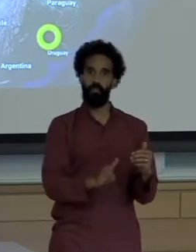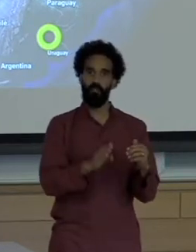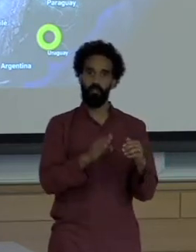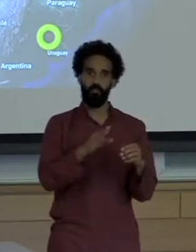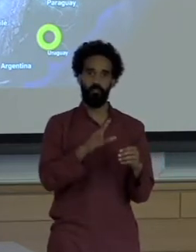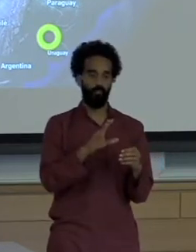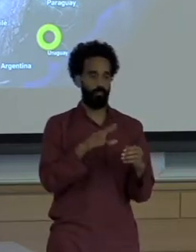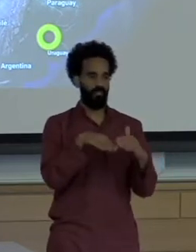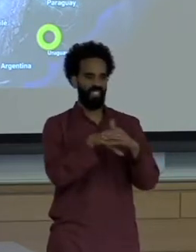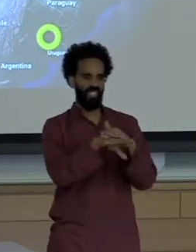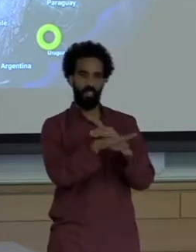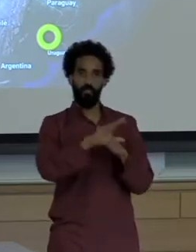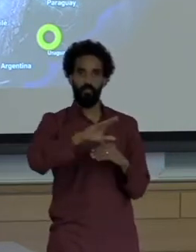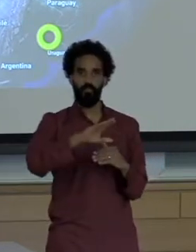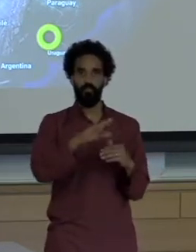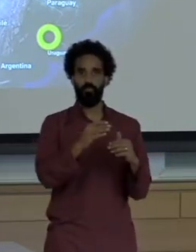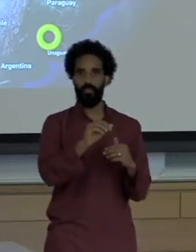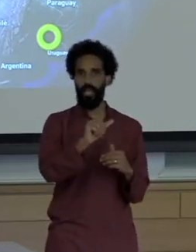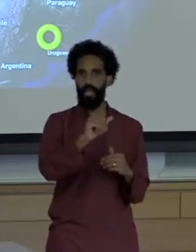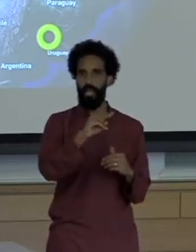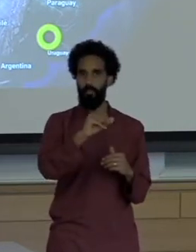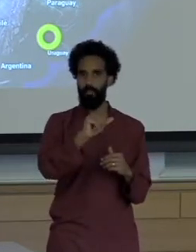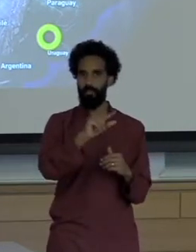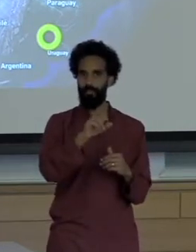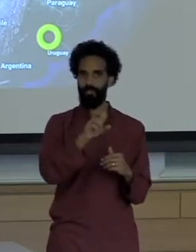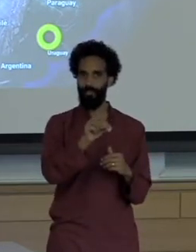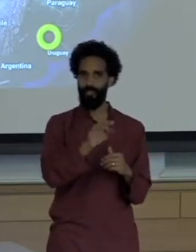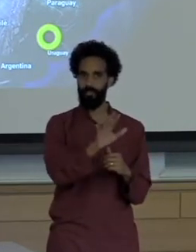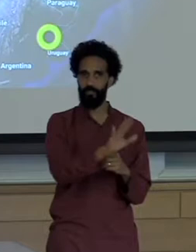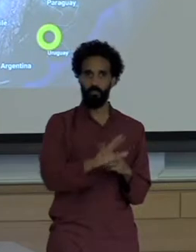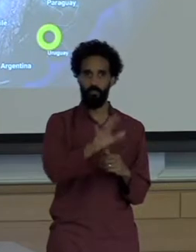said to power the urban centers